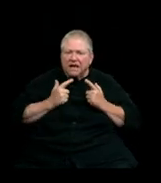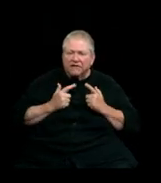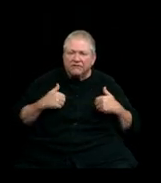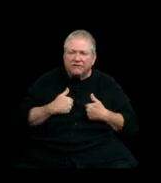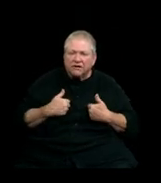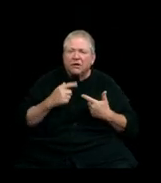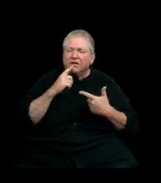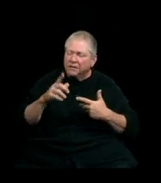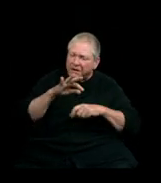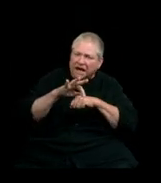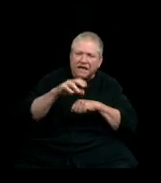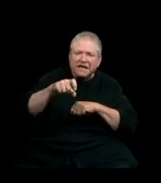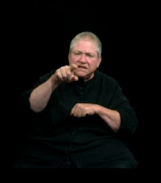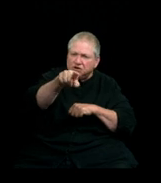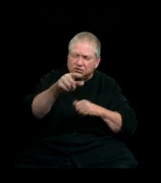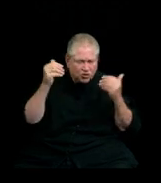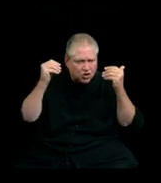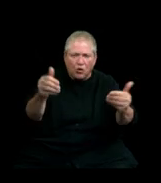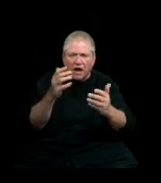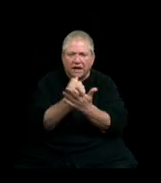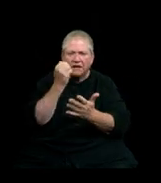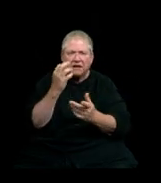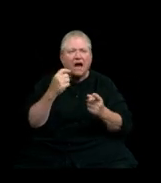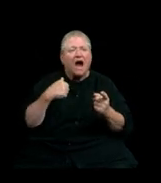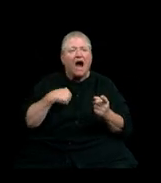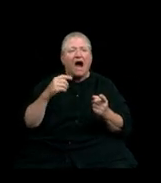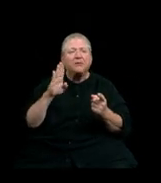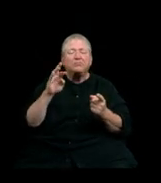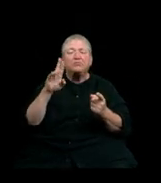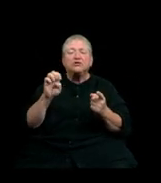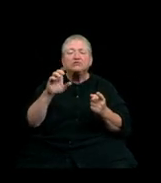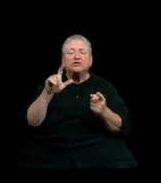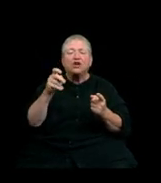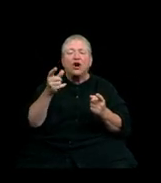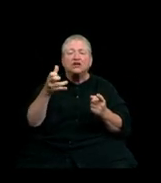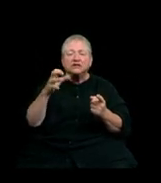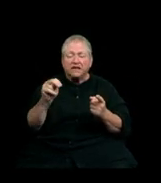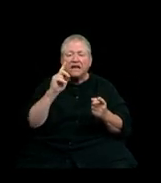The planet needs you. Go get ‘em. Hello my is Bruce Larson, I'm the Dean of Western’s Woodring College of Education.